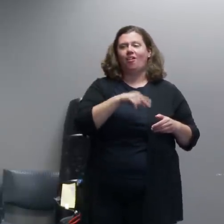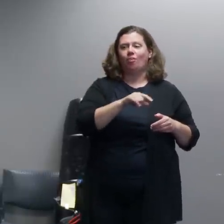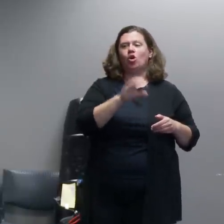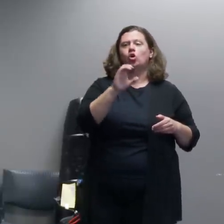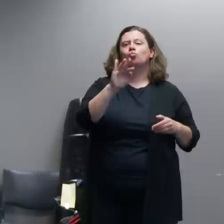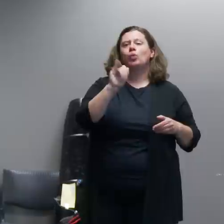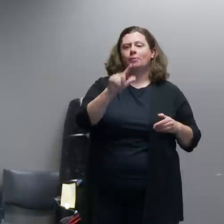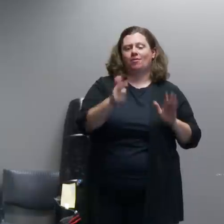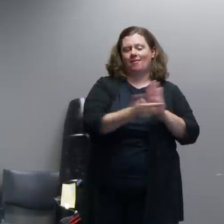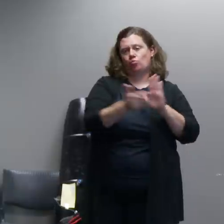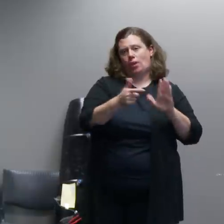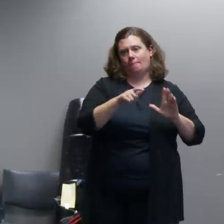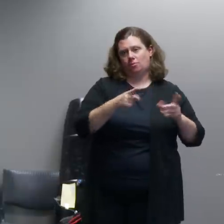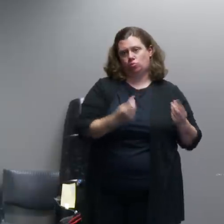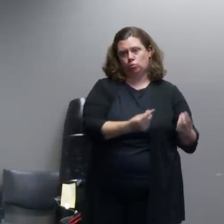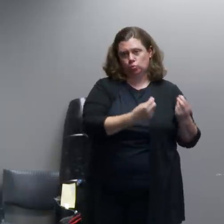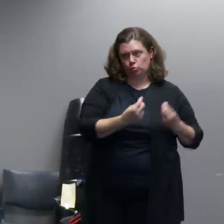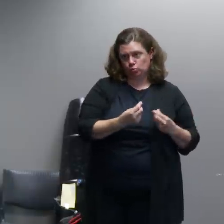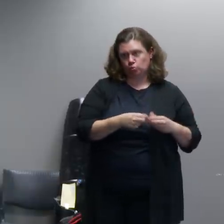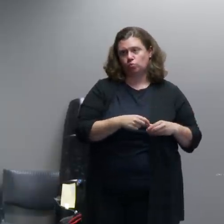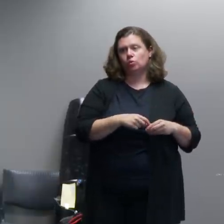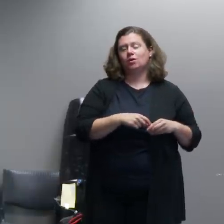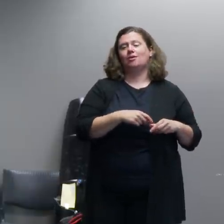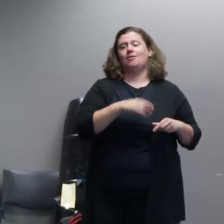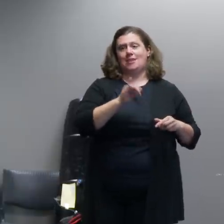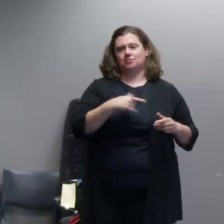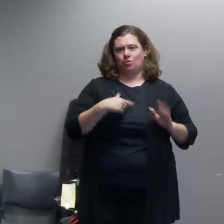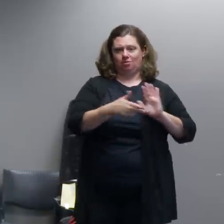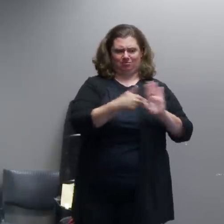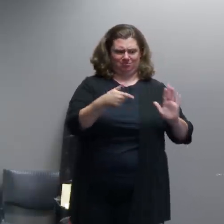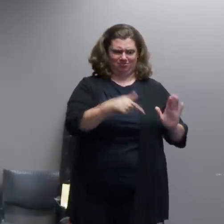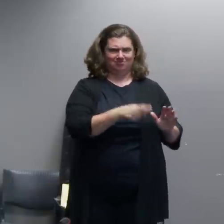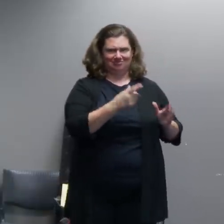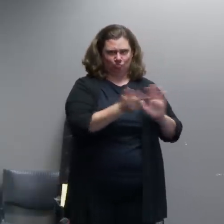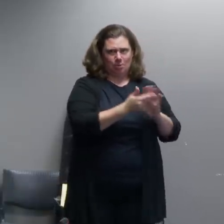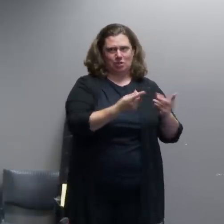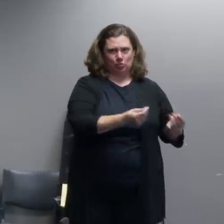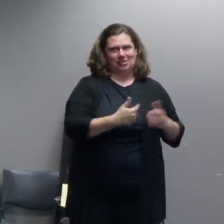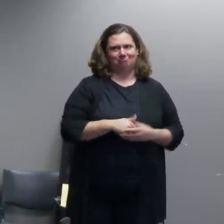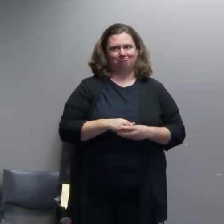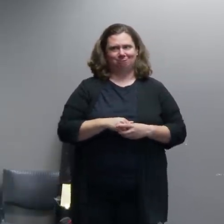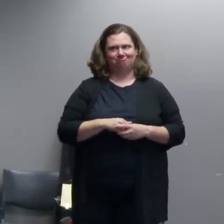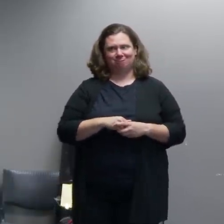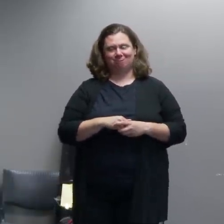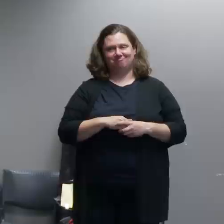is really what that is and so we have really been very careful to make a